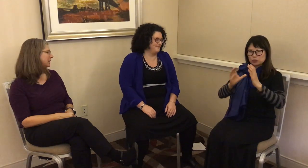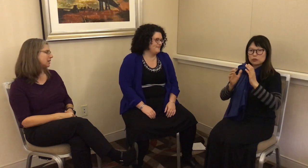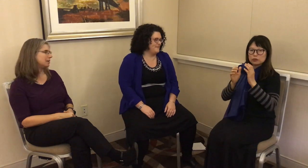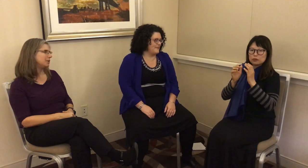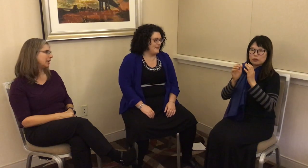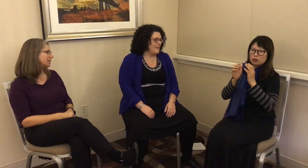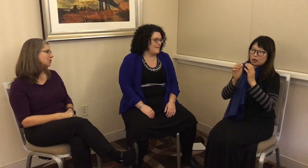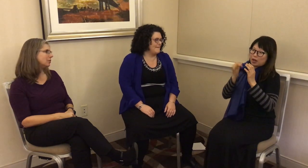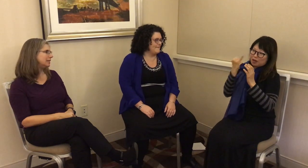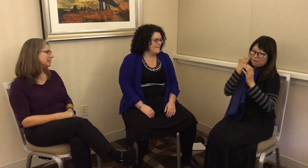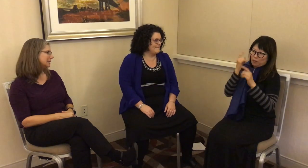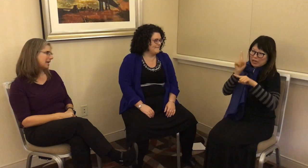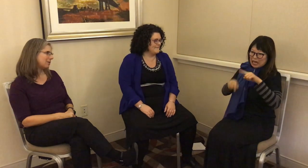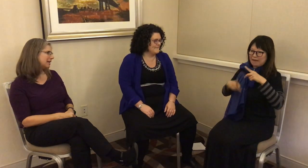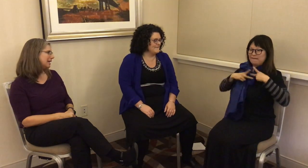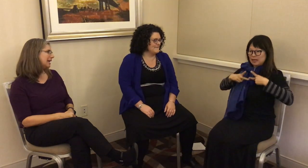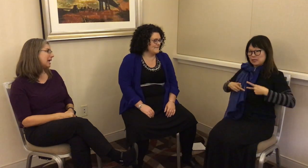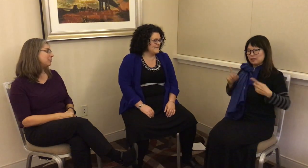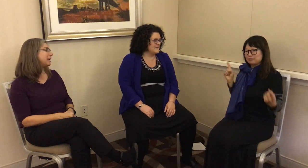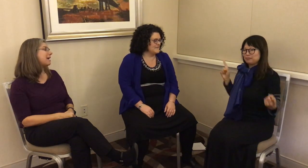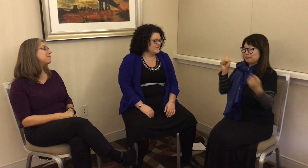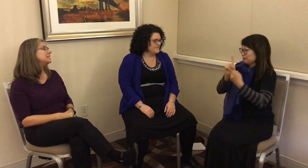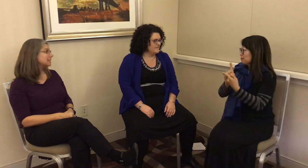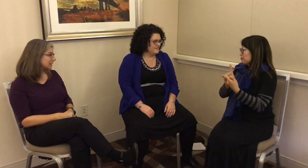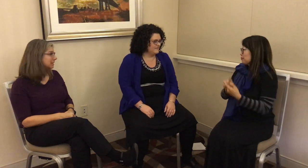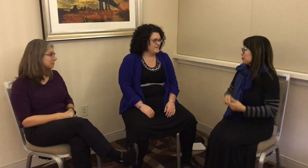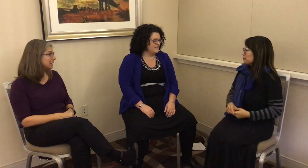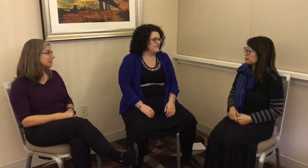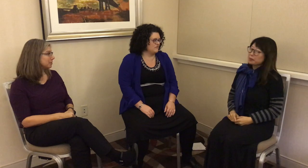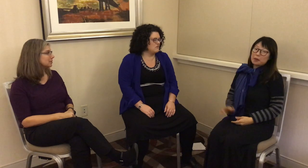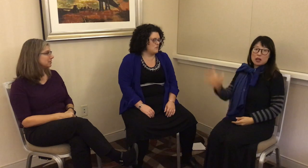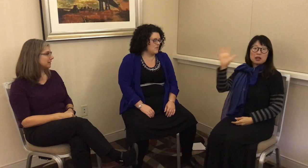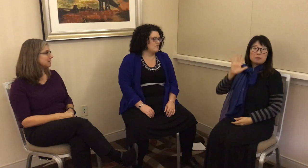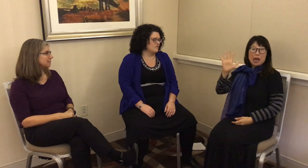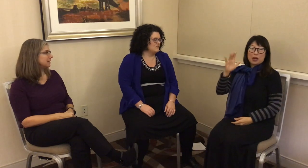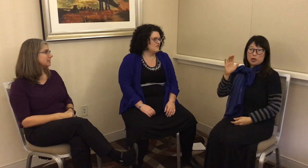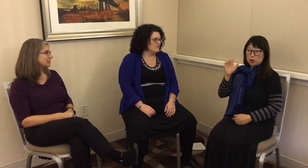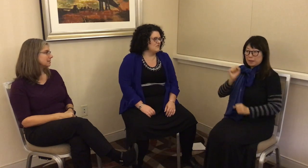We can communicate so easily now. If we can’t physically meet a person face to face, then